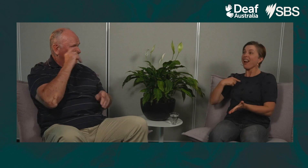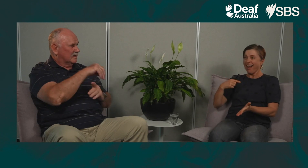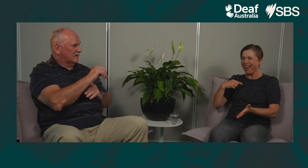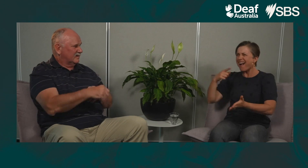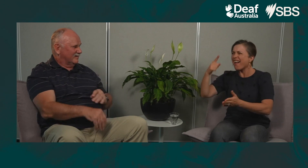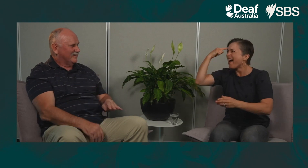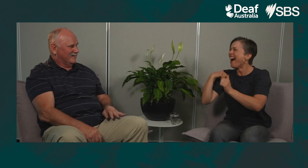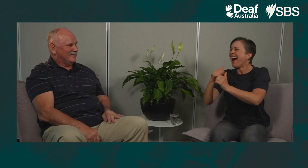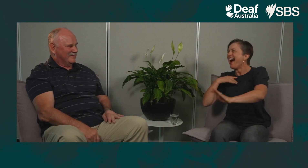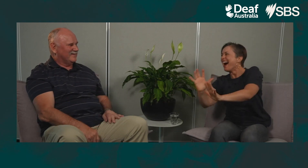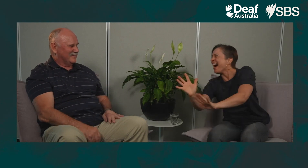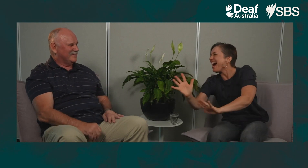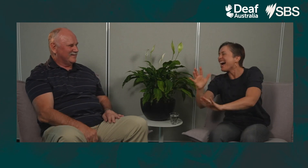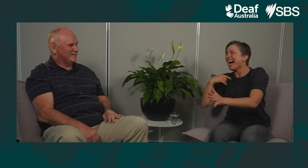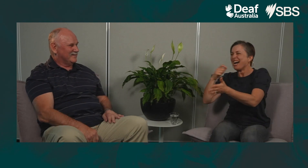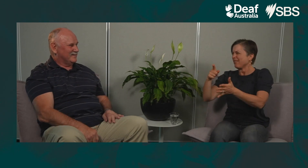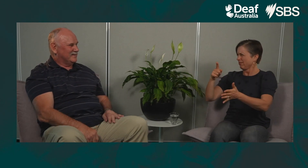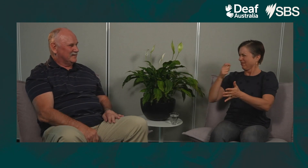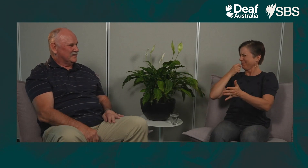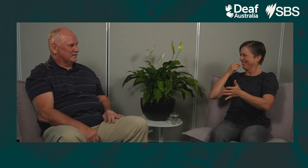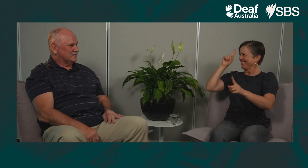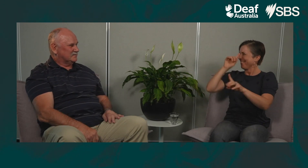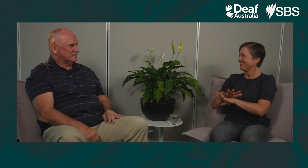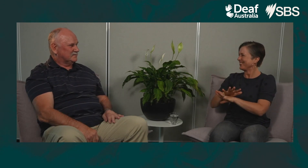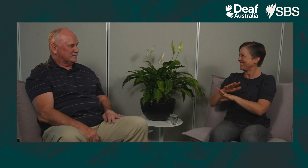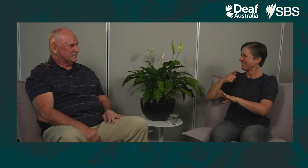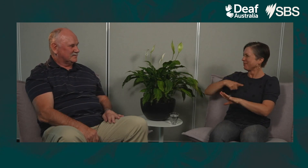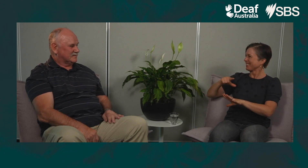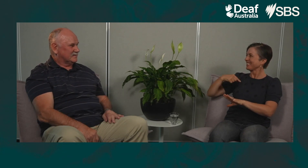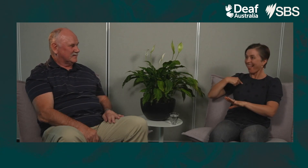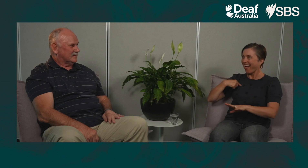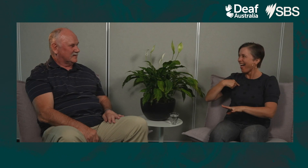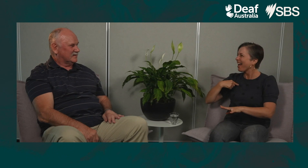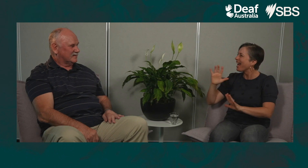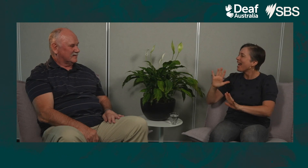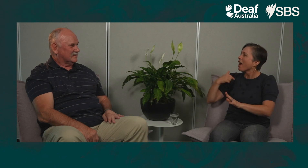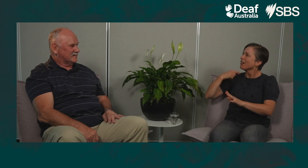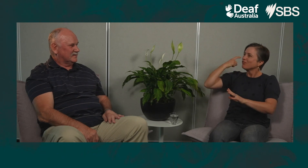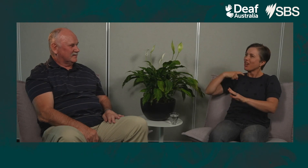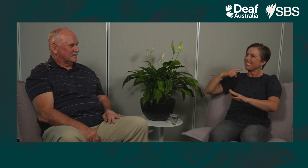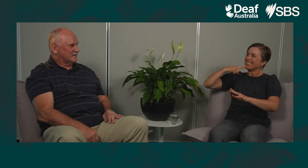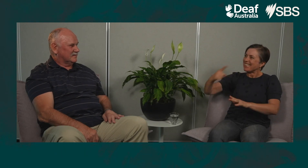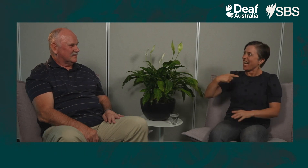And they think you’re saying ‘yes that’s right’ and explain that my I was understanding what they were saying, and not that I agree with what they were saying.